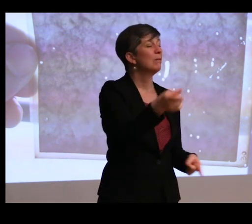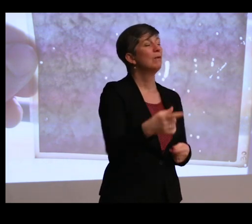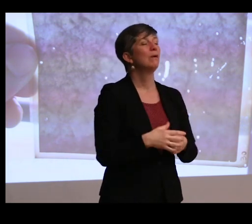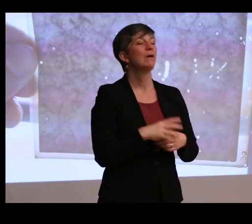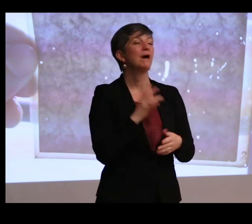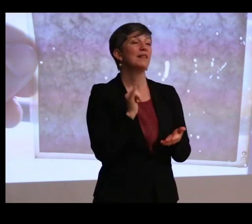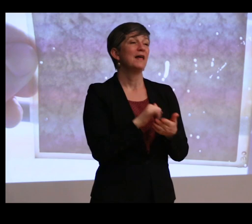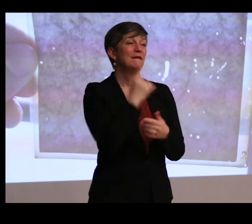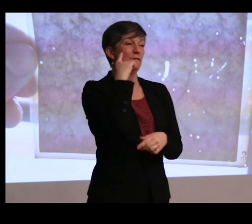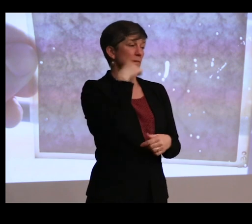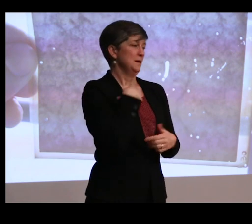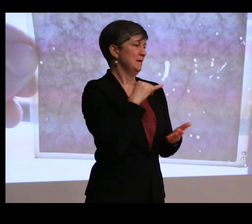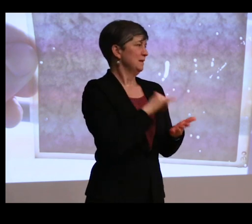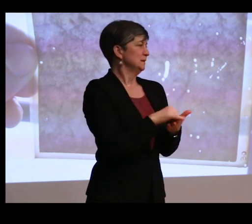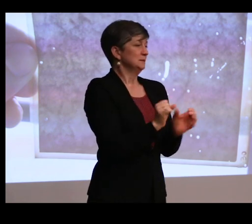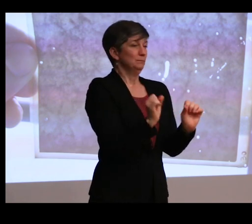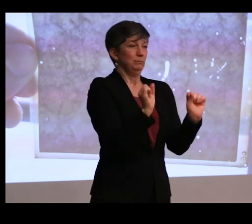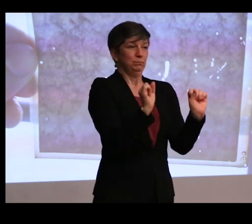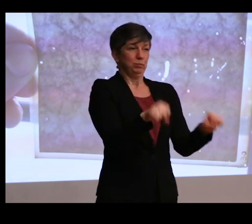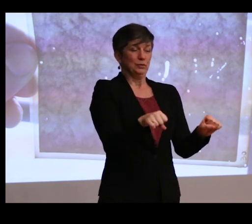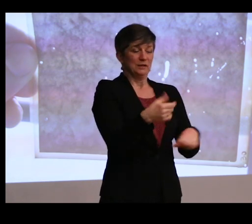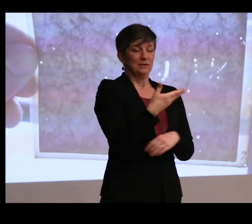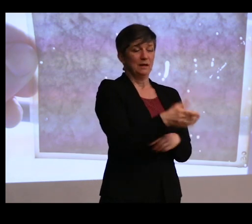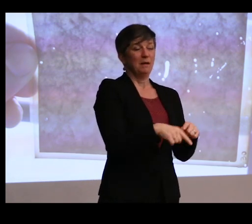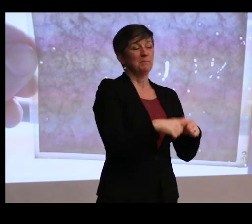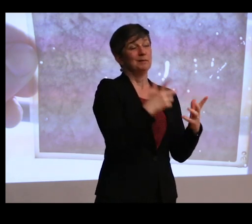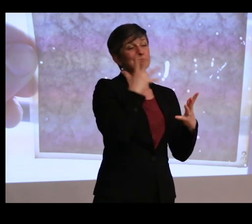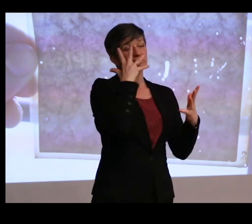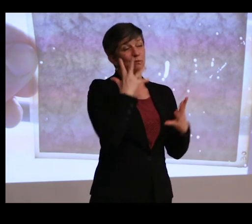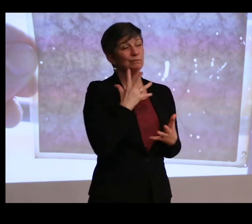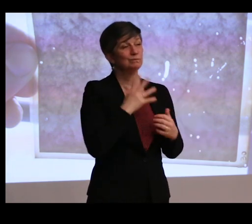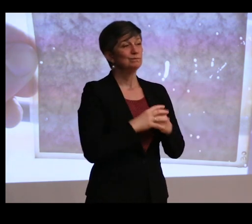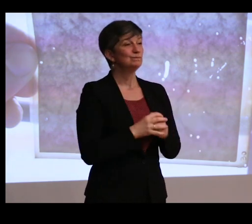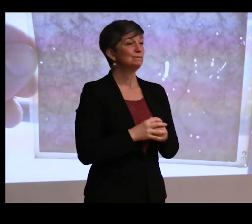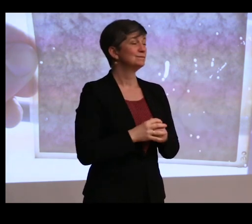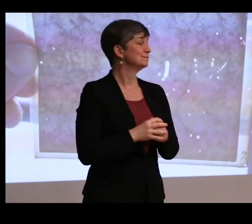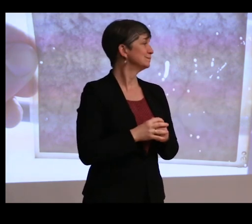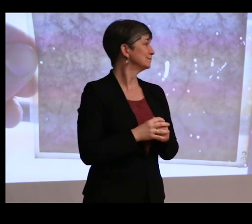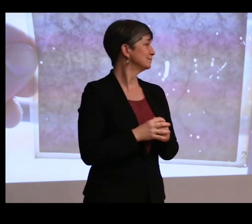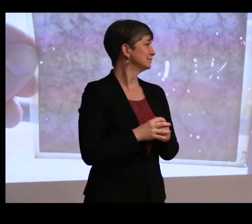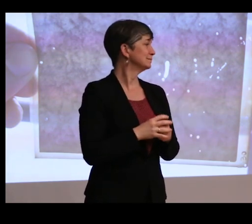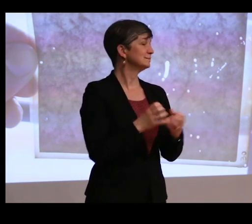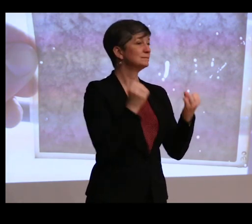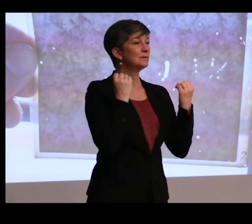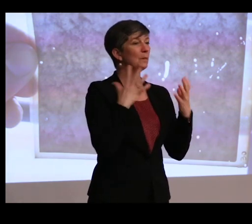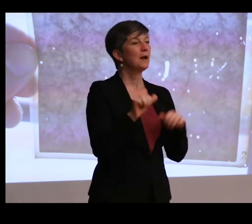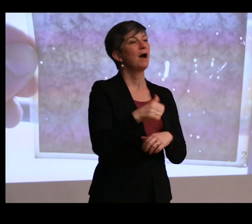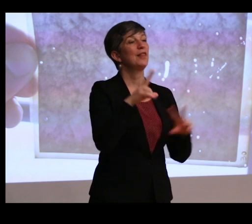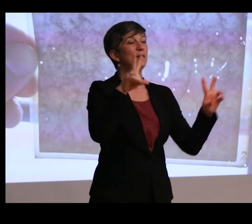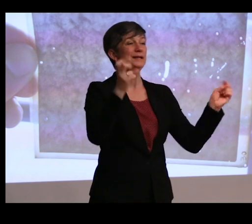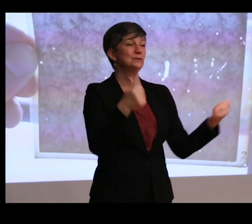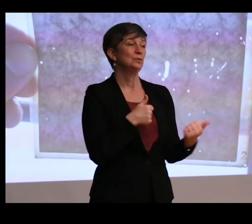And, to me, there's a potential there. But unfortunately, there are so many other issues to address